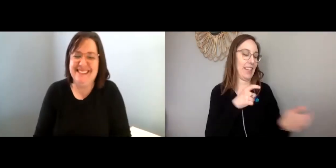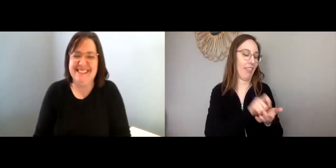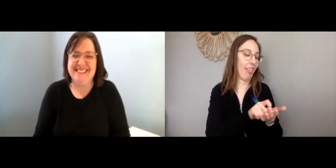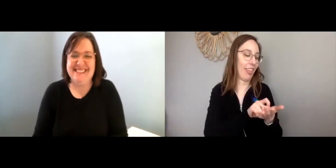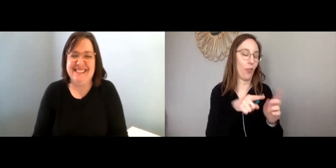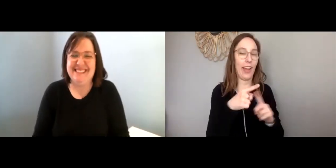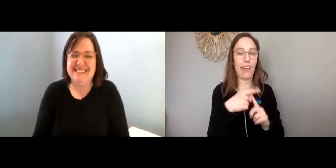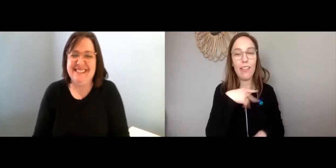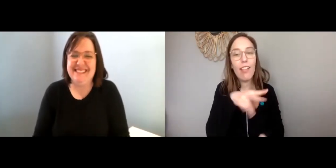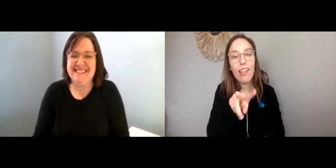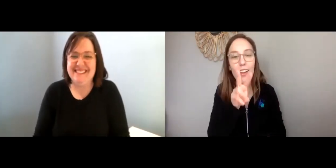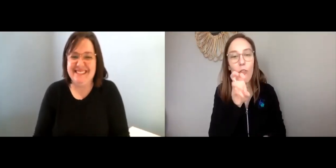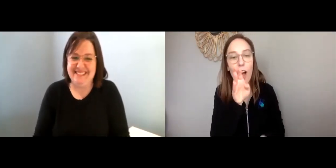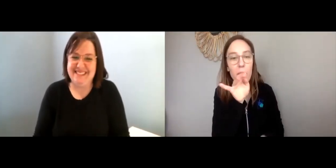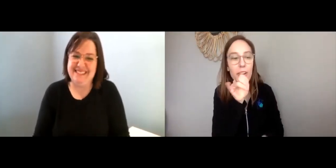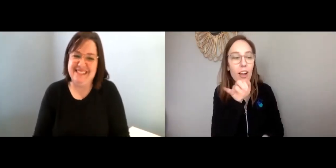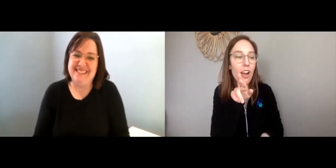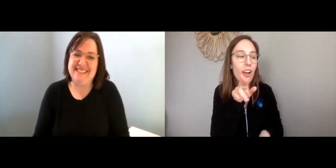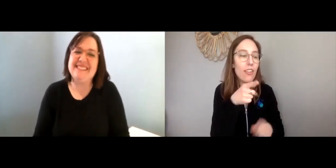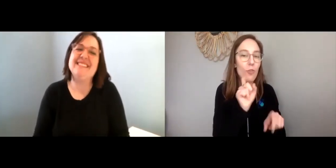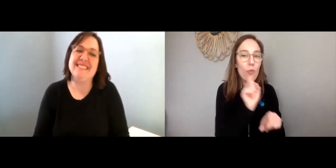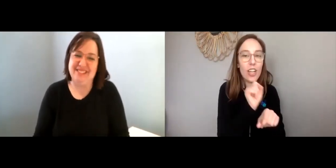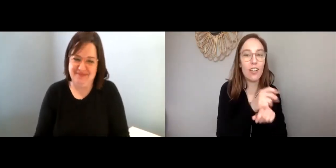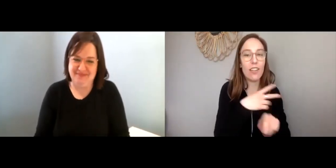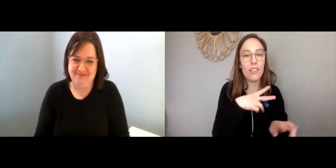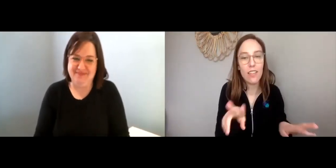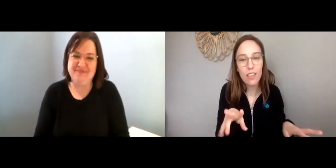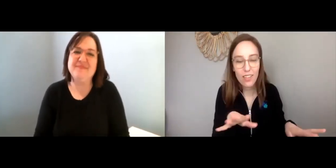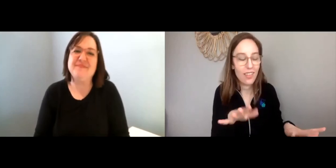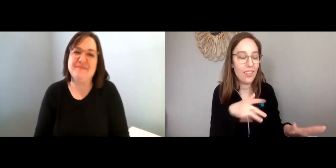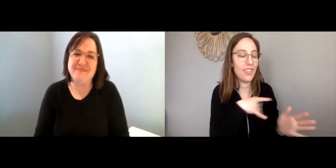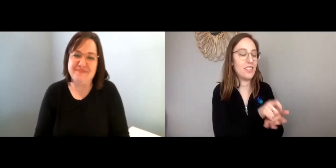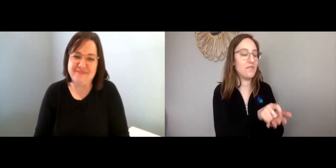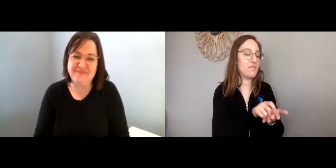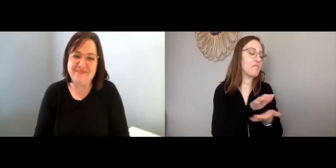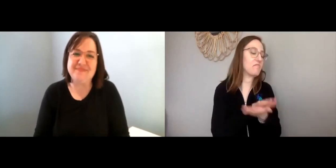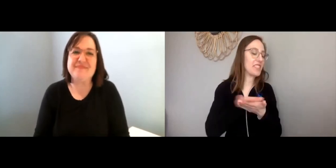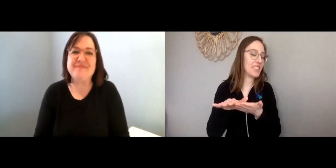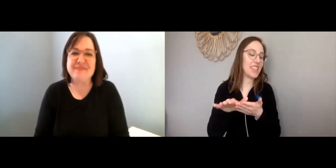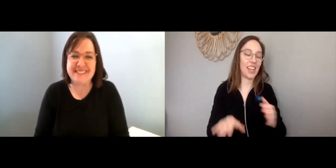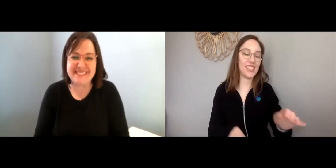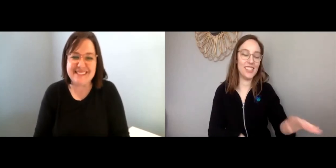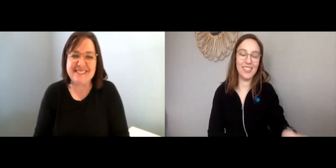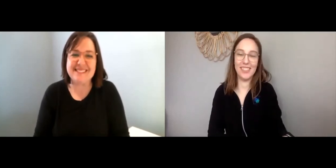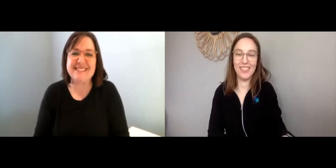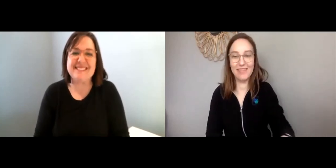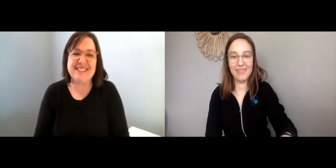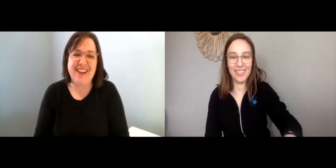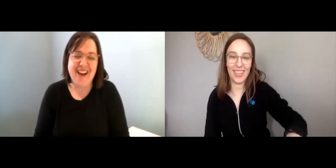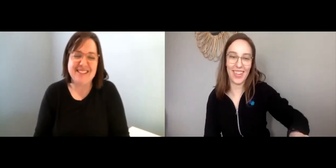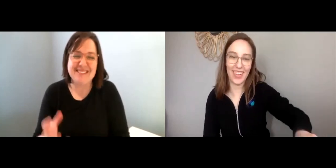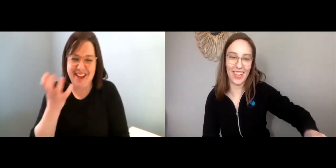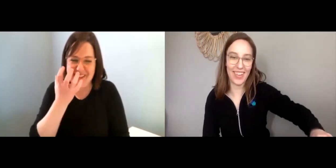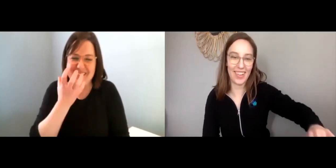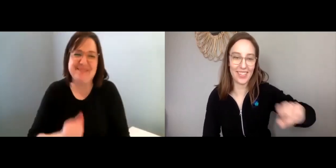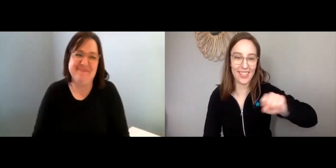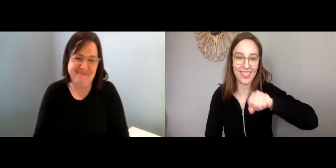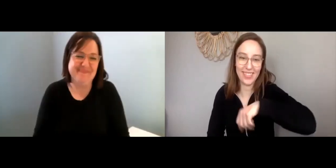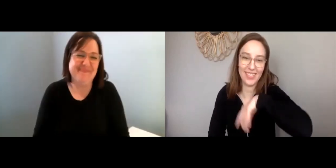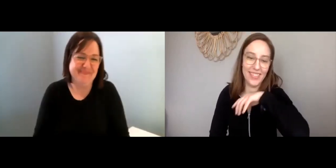Maggie: Yeah, this is what I color when I’m watching webinars or just doing some work. I like having this, it’s nice.